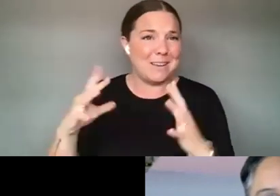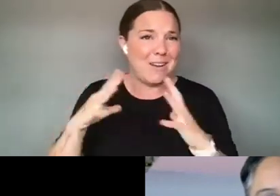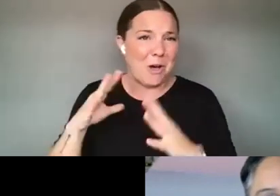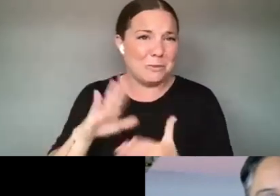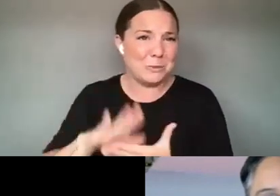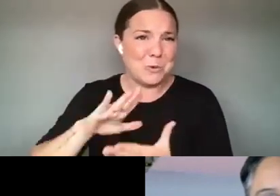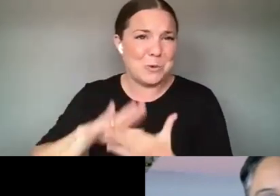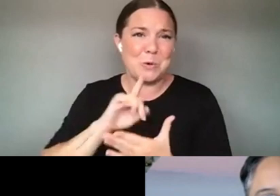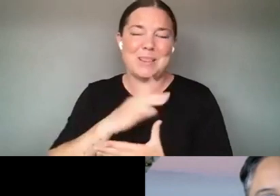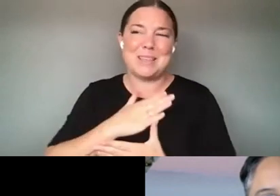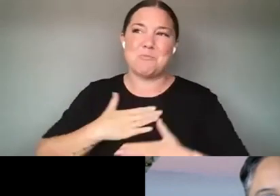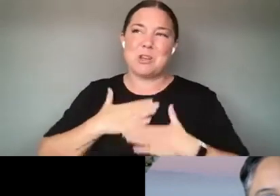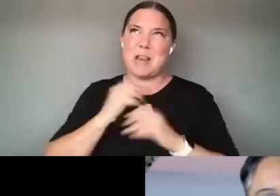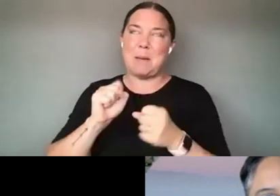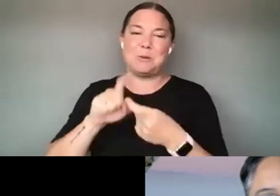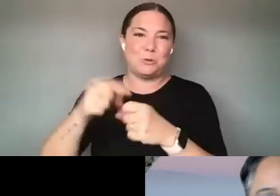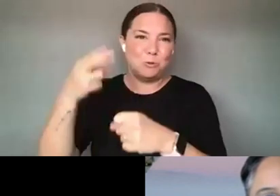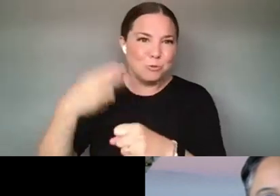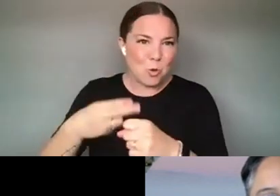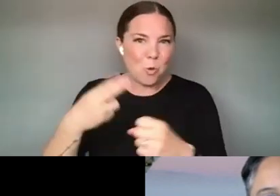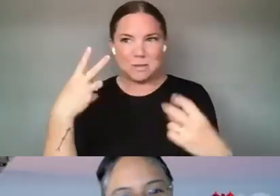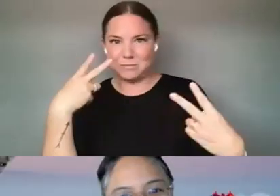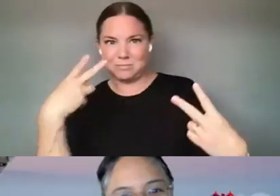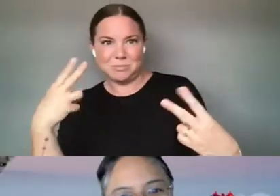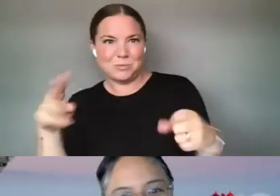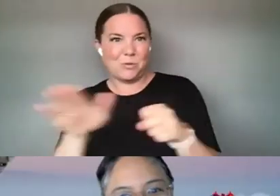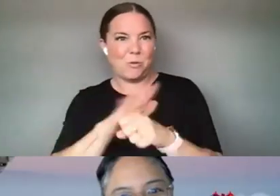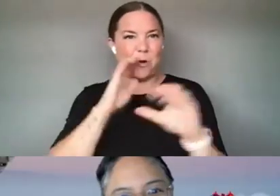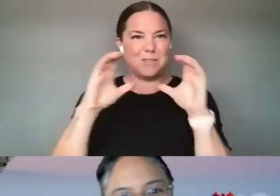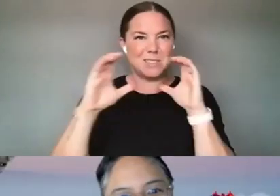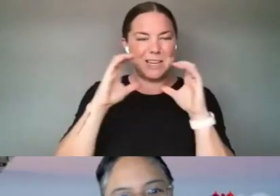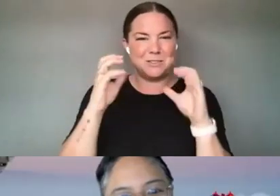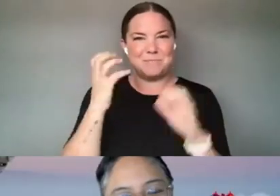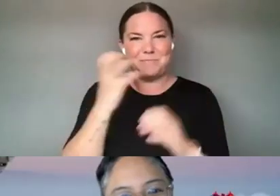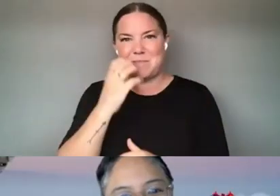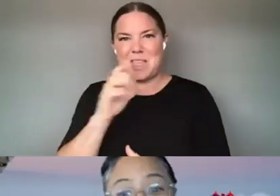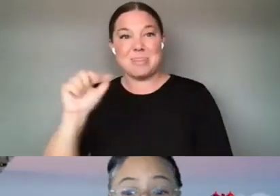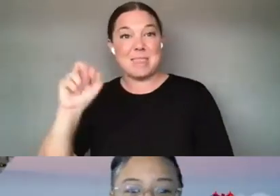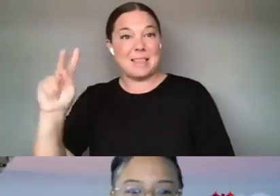TO JOIN AND SEE THIS CONVERSATION. YEAH, I'LL PUT OUR LINK IN THE CHAT. OUR LINK IS IN THE,